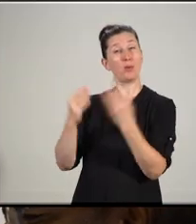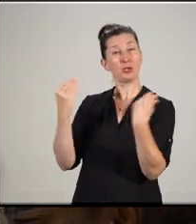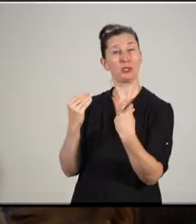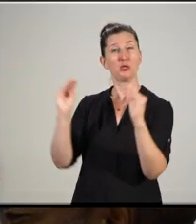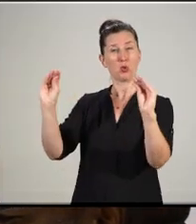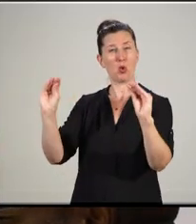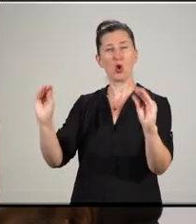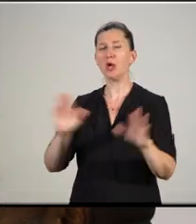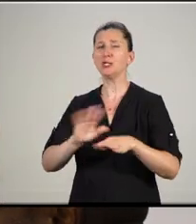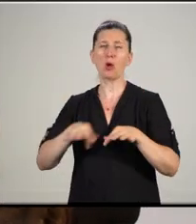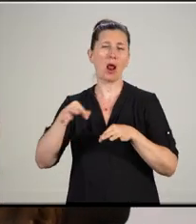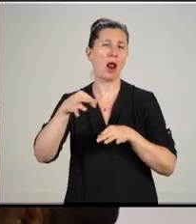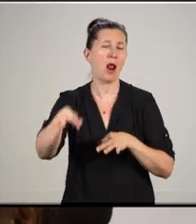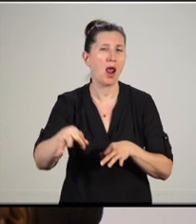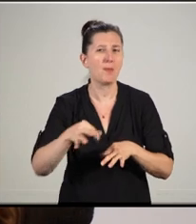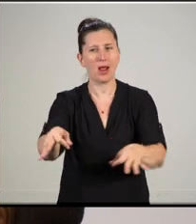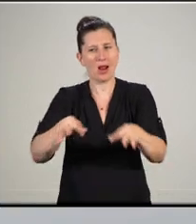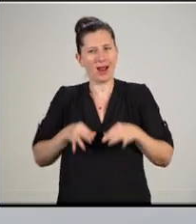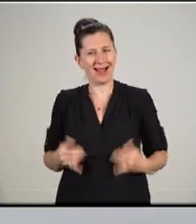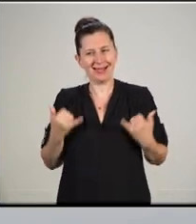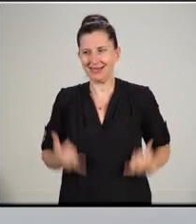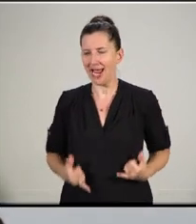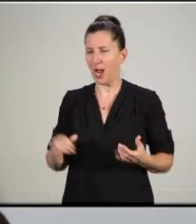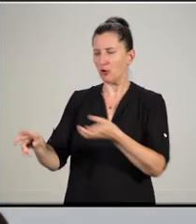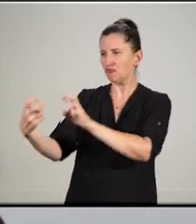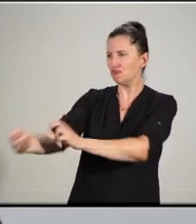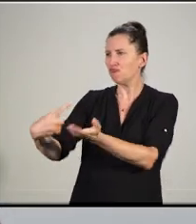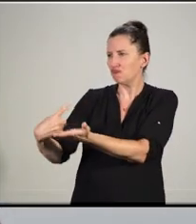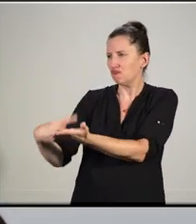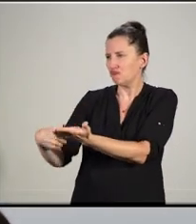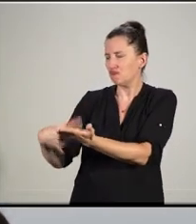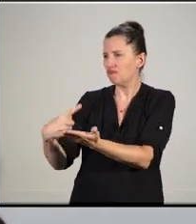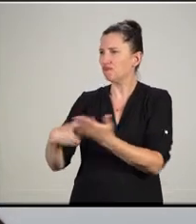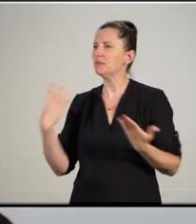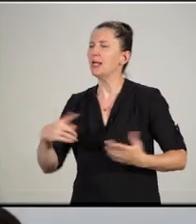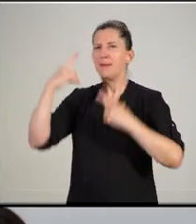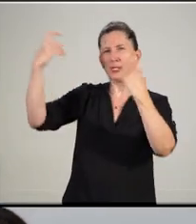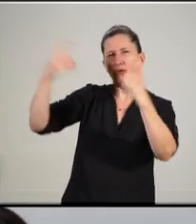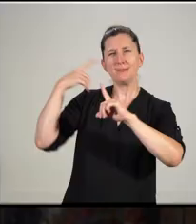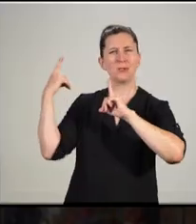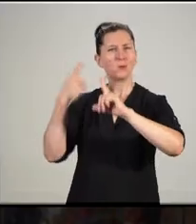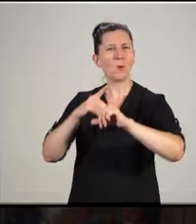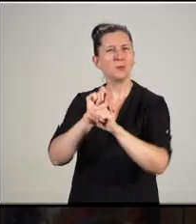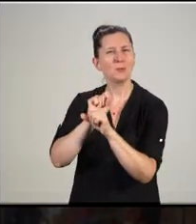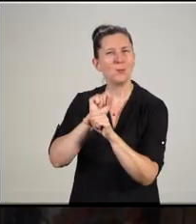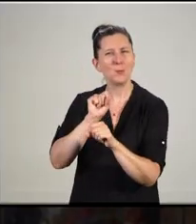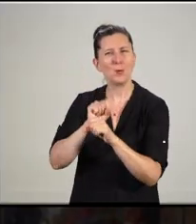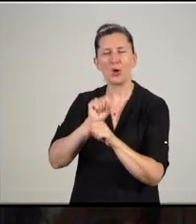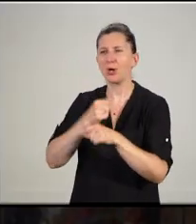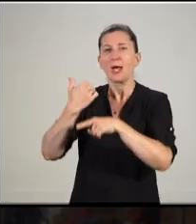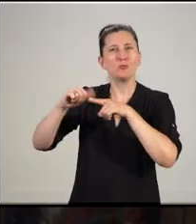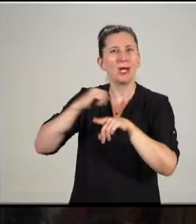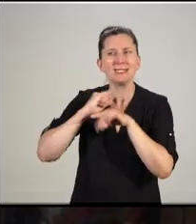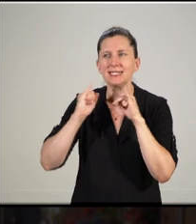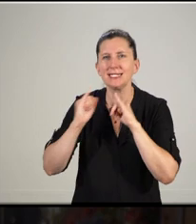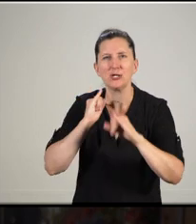advisor about your dreams and goals. Try a practice interview, research internships. And don't forget to pet the cow for good